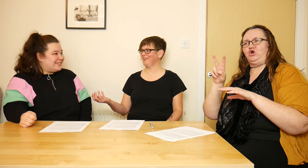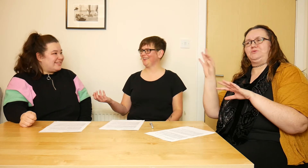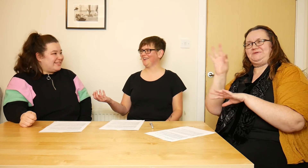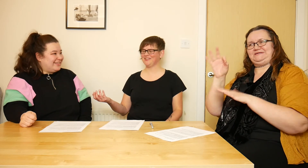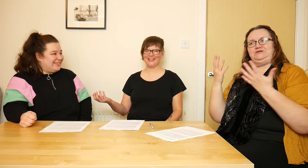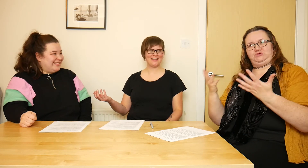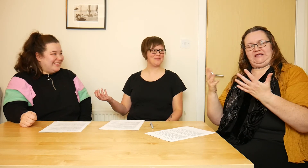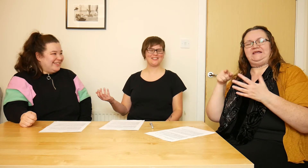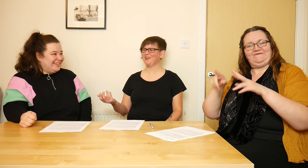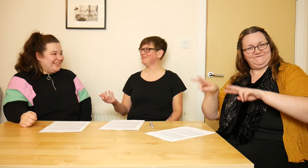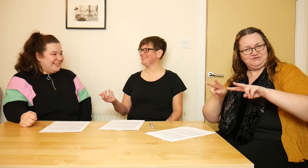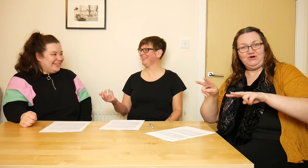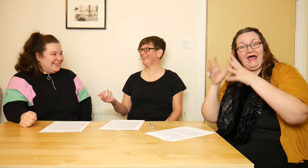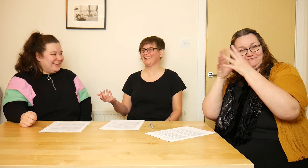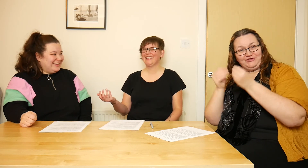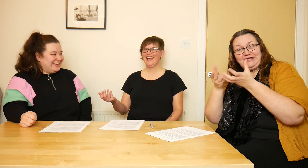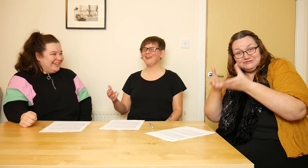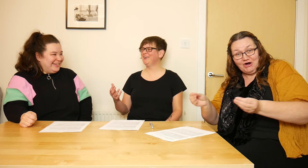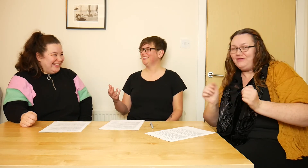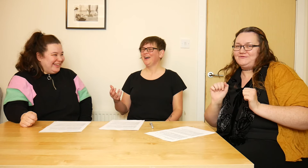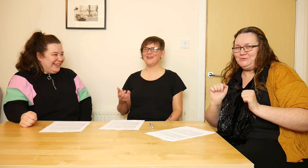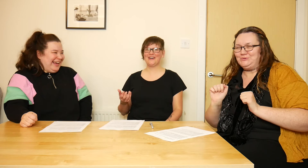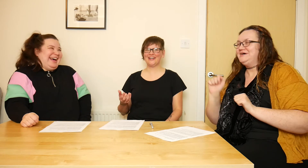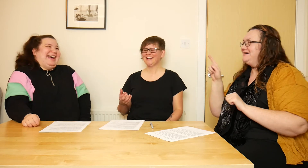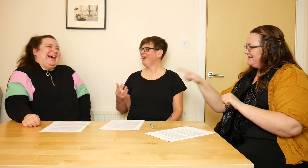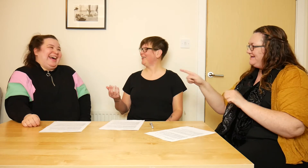that now everything has been solved!